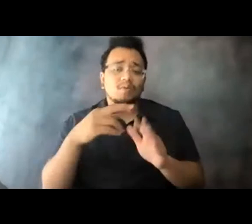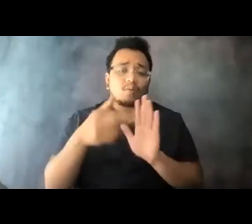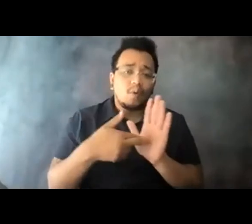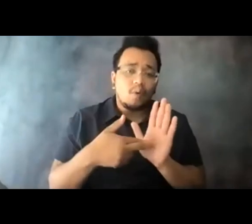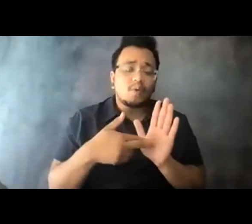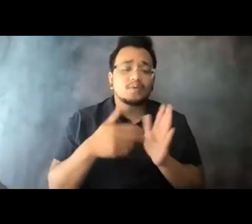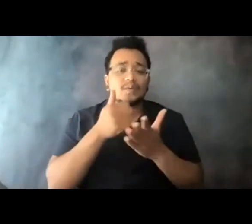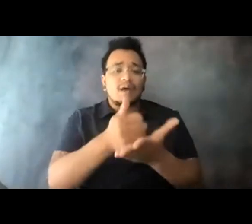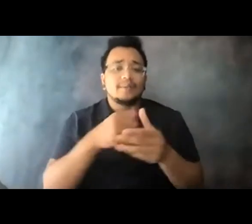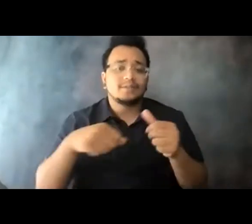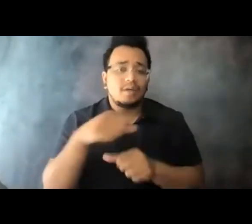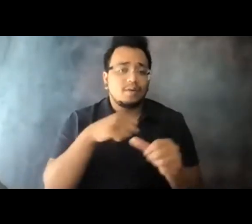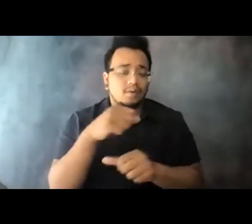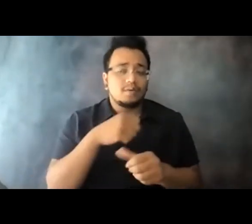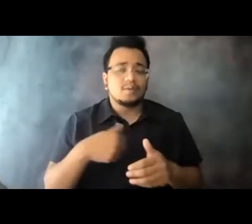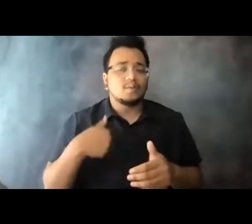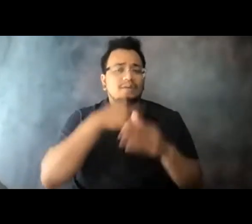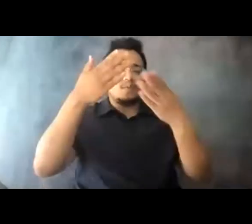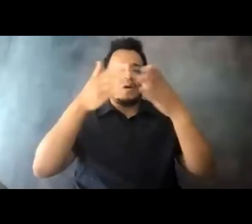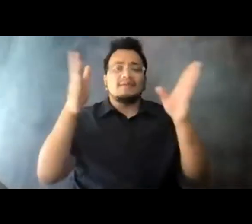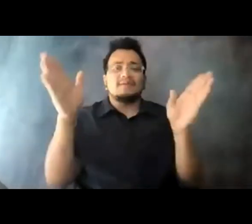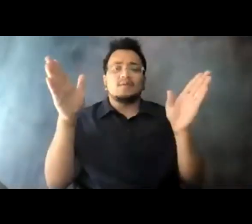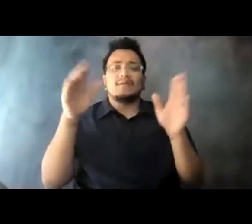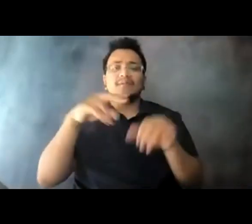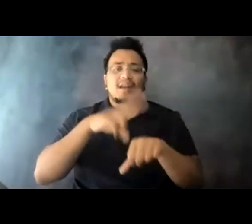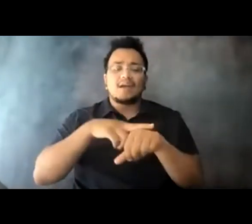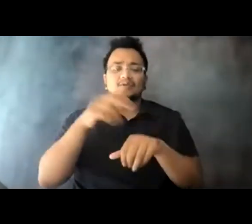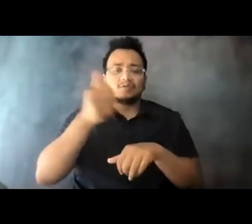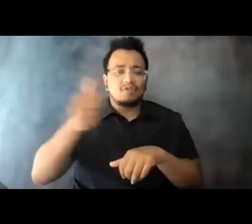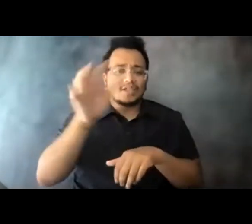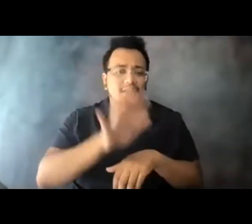wide view that we have of the national transit 15:12:08 landscape, to borrow those that are